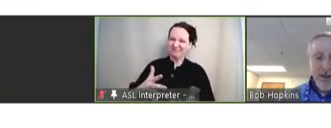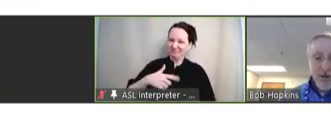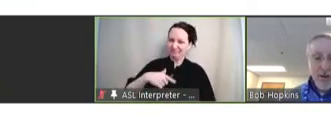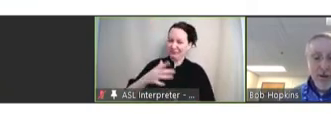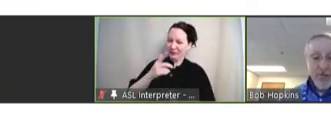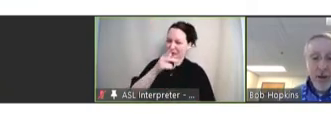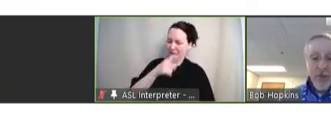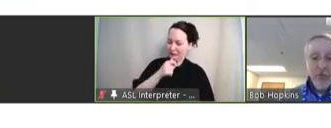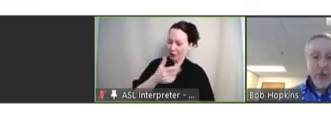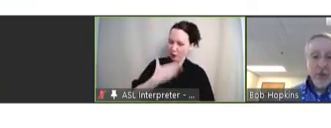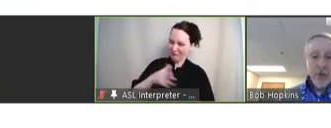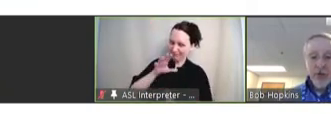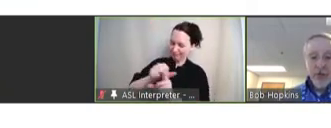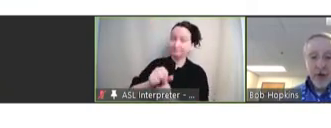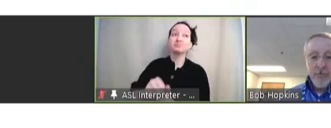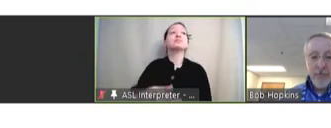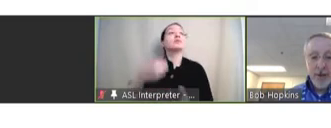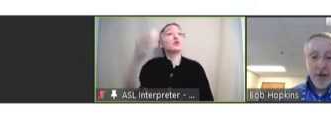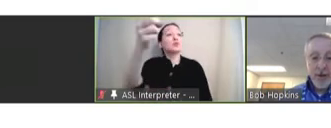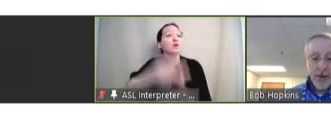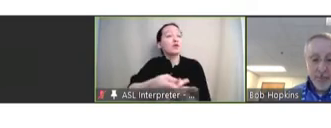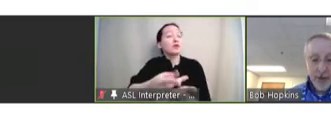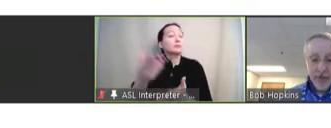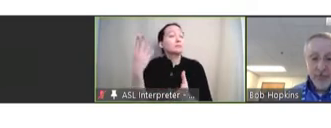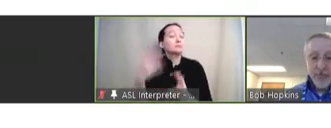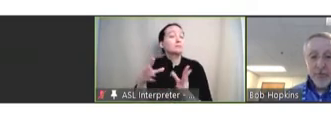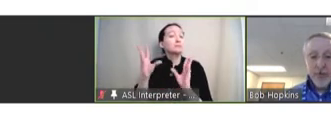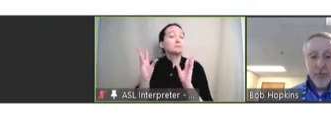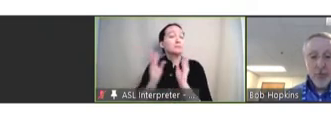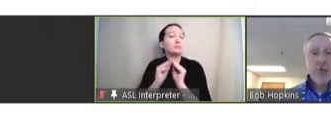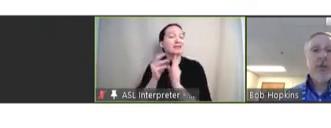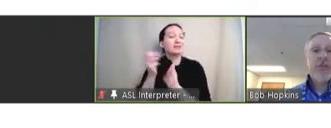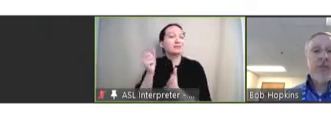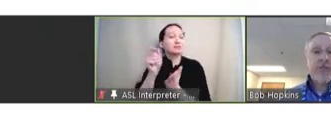Let's now move to approval or our meeting minutes from September 14 to 15.